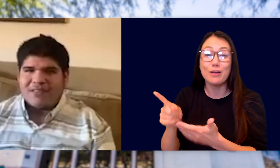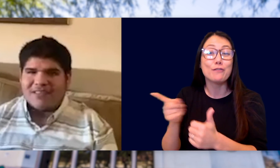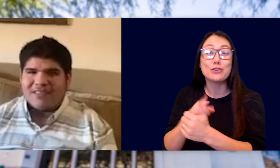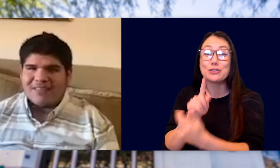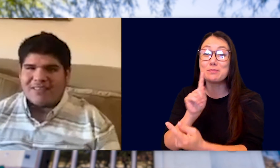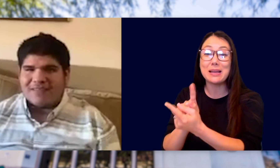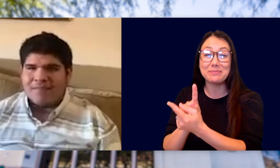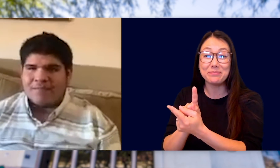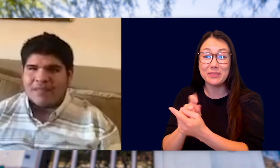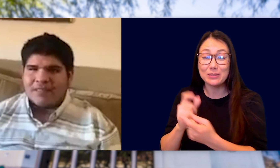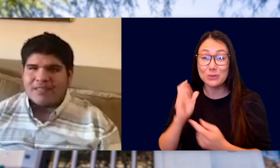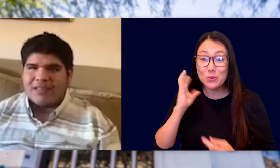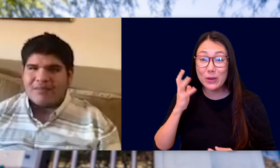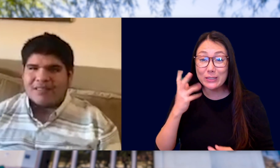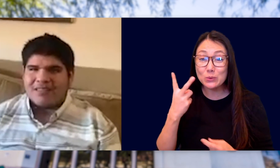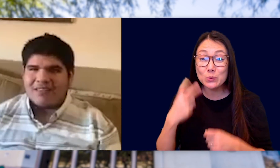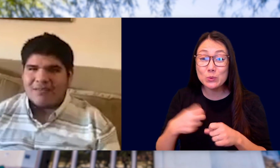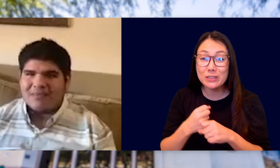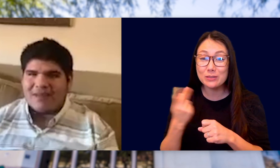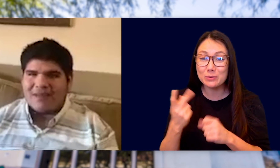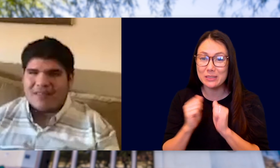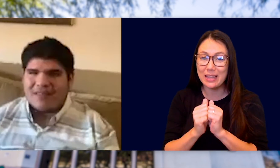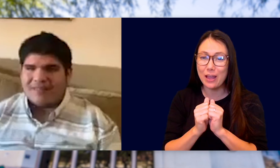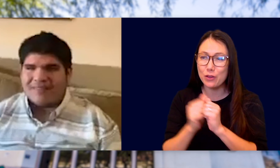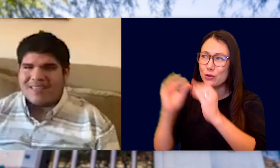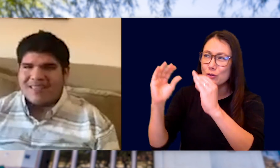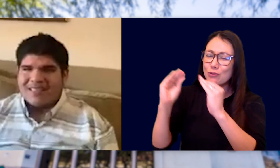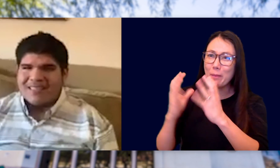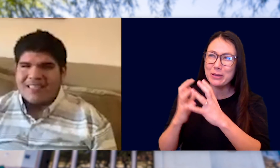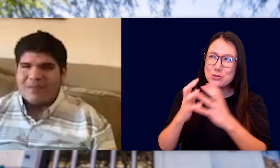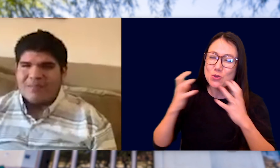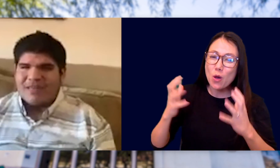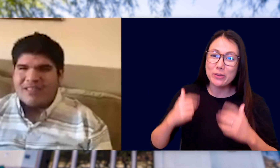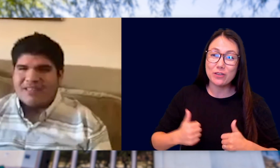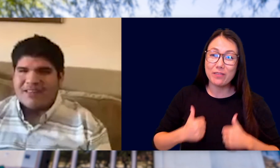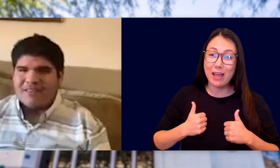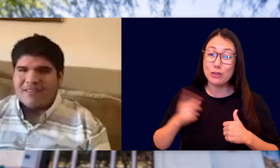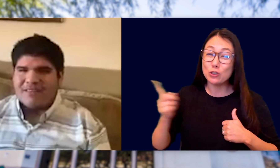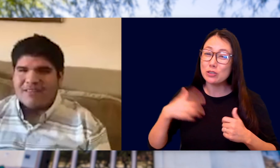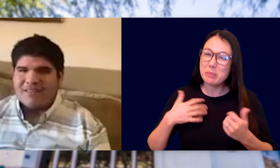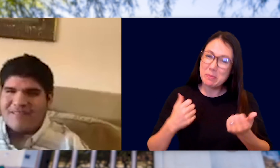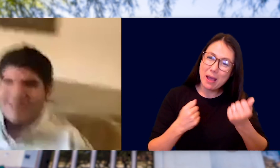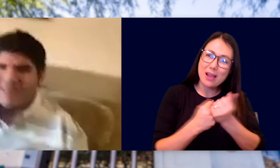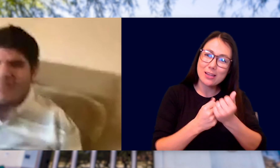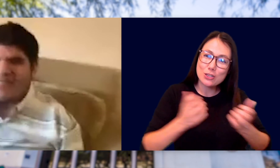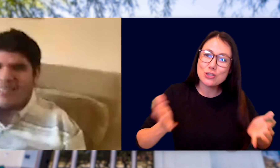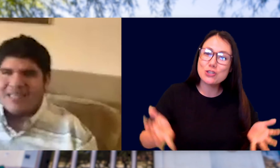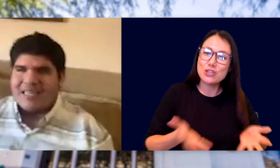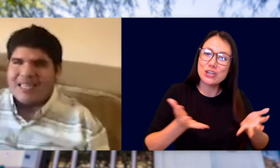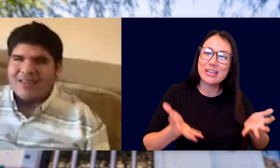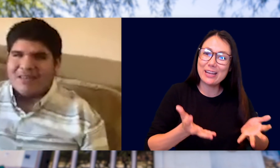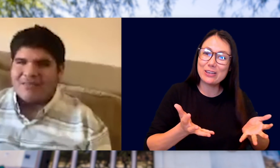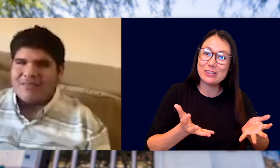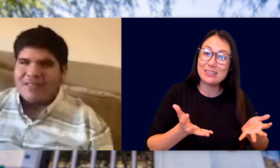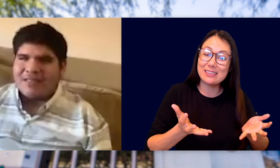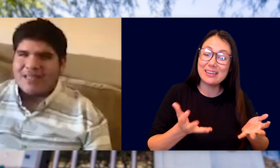TWO YEARS NOW. SHE'S TAUGHT ME SO MUCH ABOUT LIFE. SHE HAS BEEN MY CHEERLEADER FROM DAY ONE. EVEN WHEN I'M FEELING DOWN,